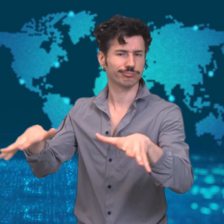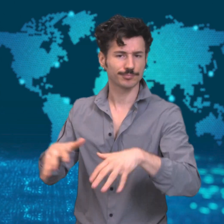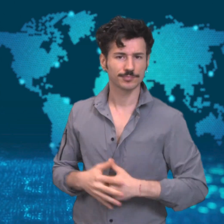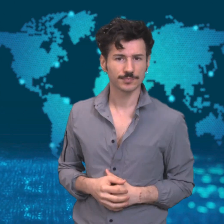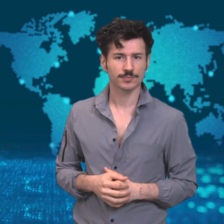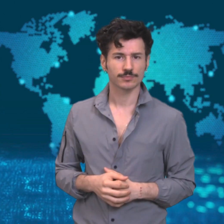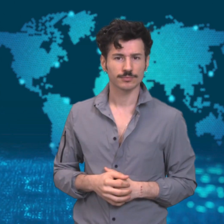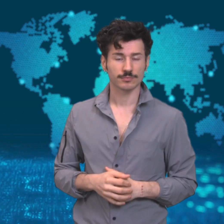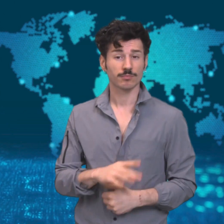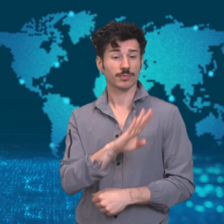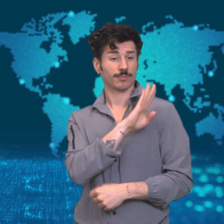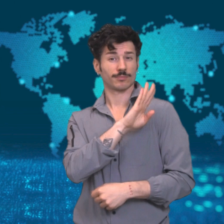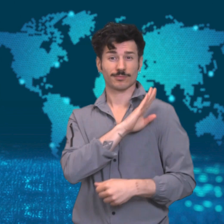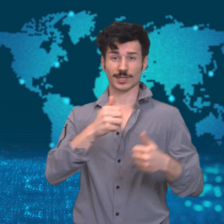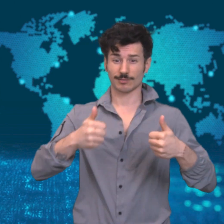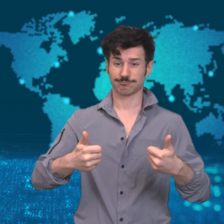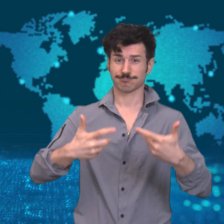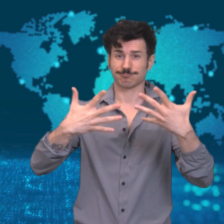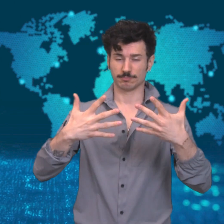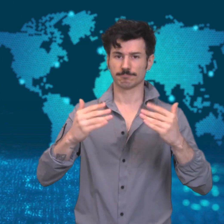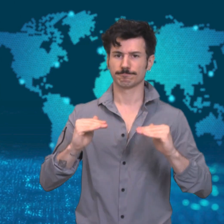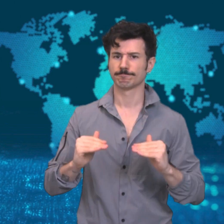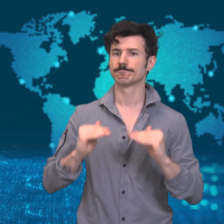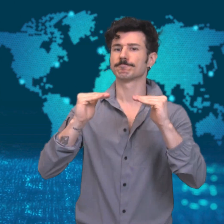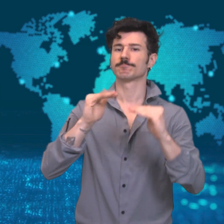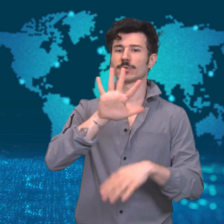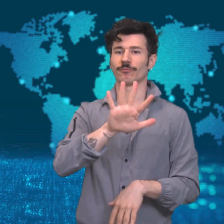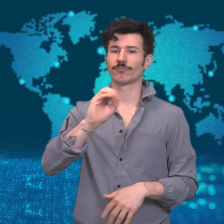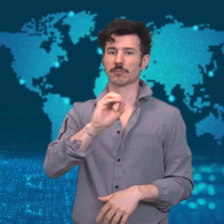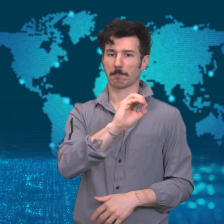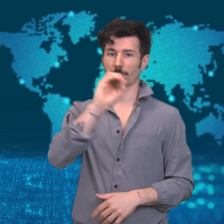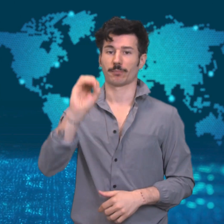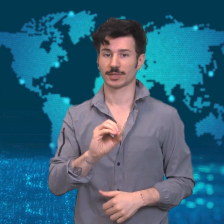pandemic. The death toll has increased by 50%.